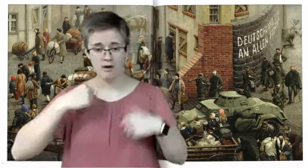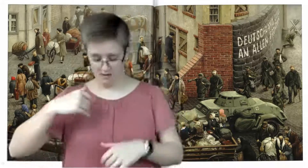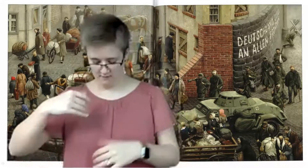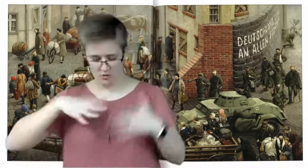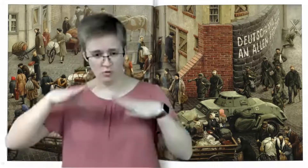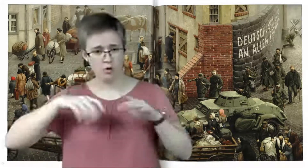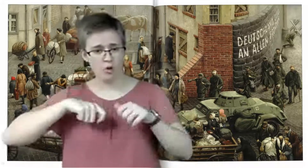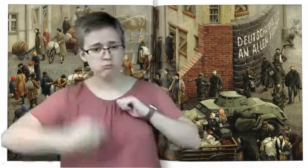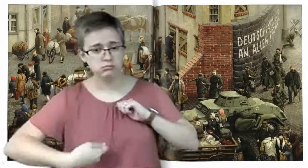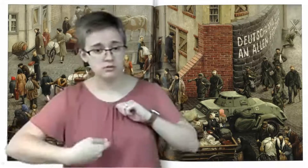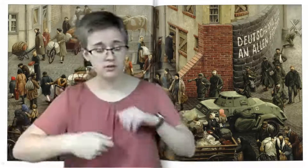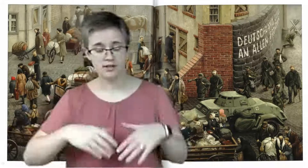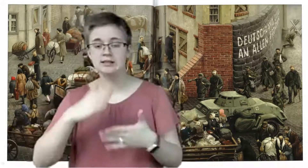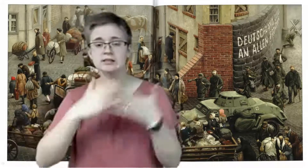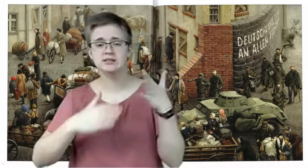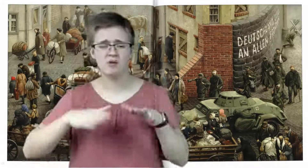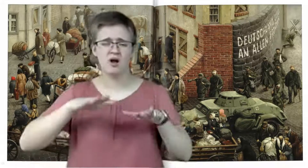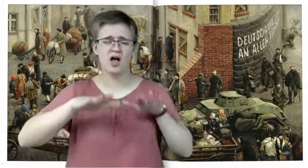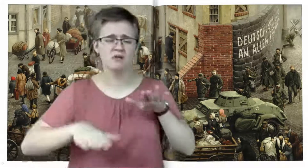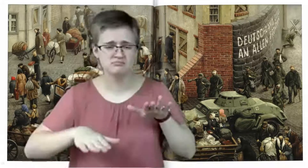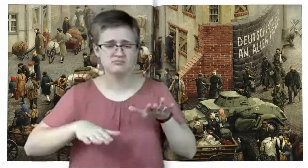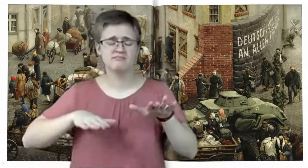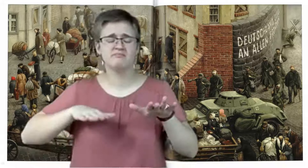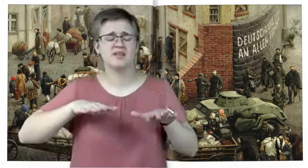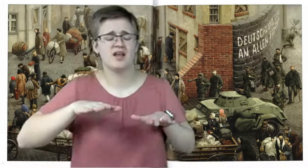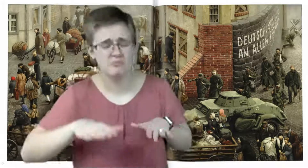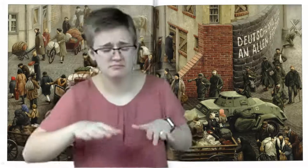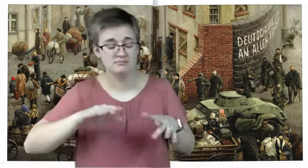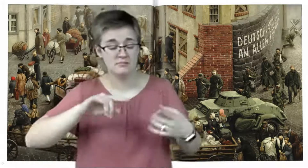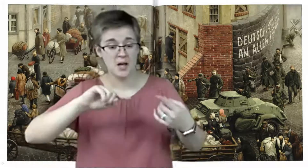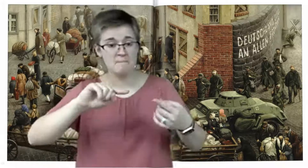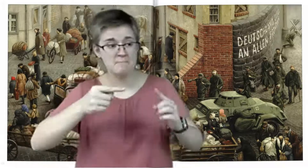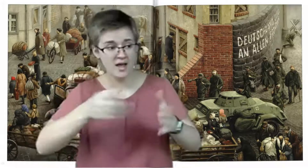Some were limping. Some were in pain and asking for water.